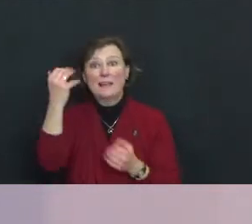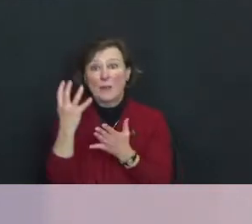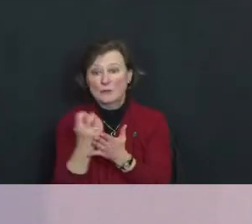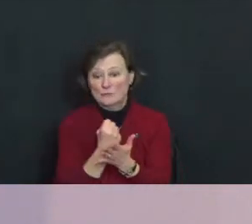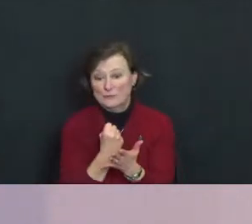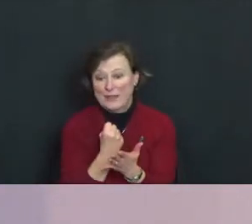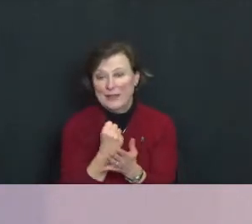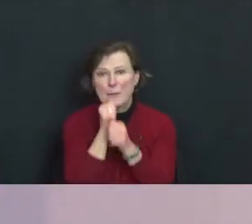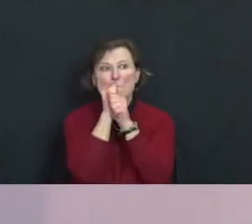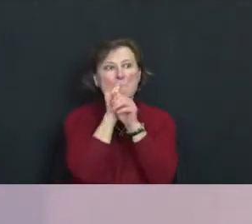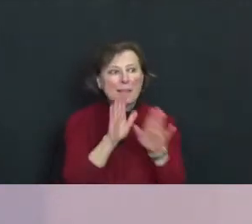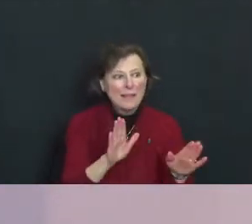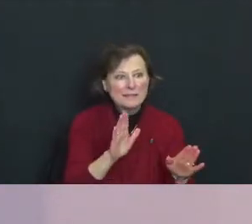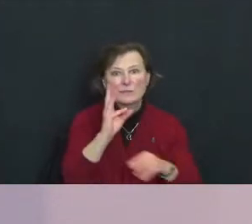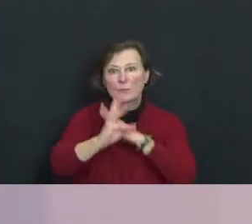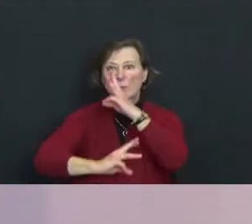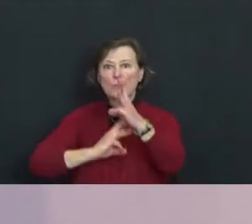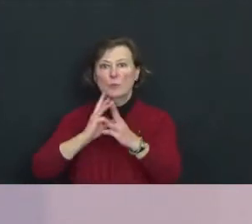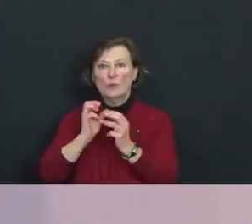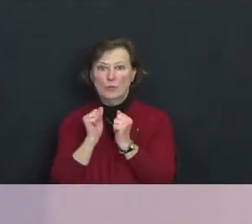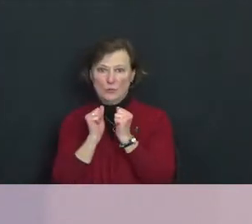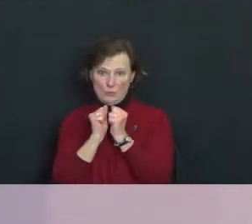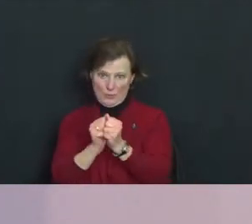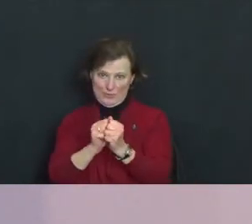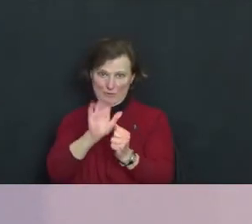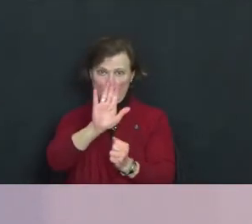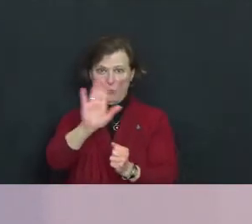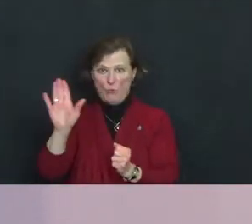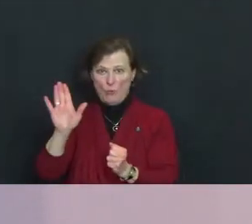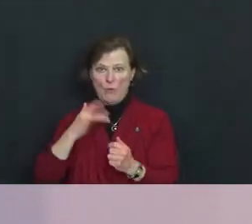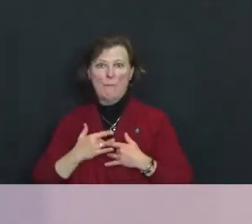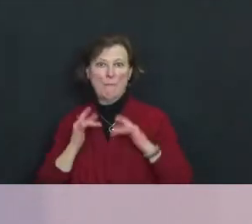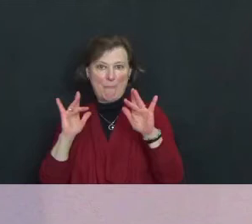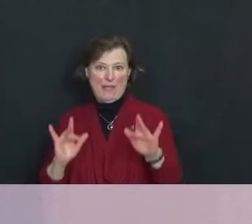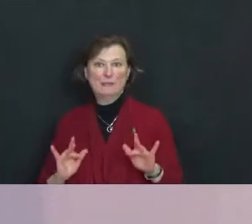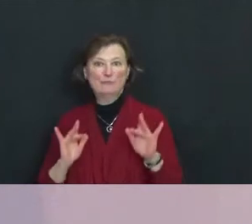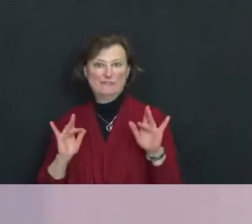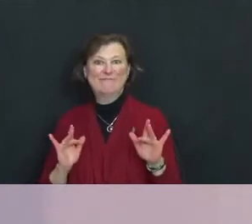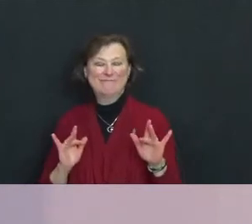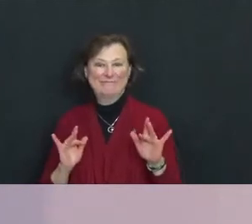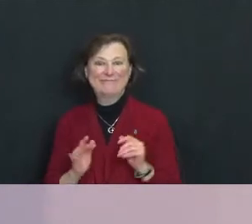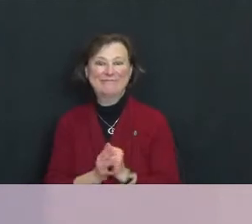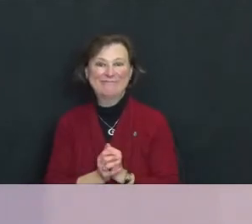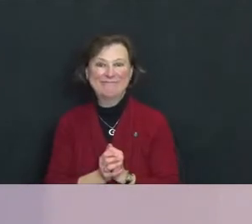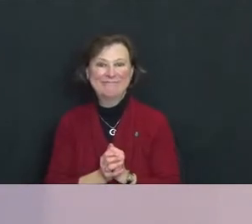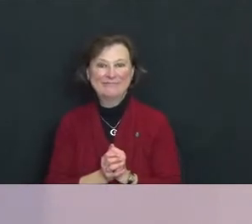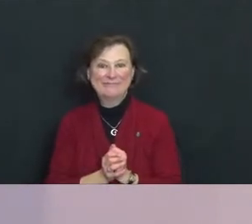with your compassion.